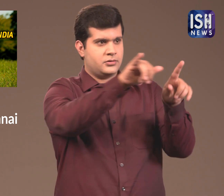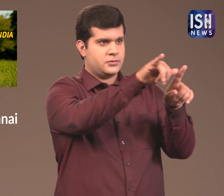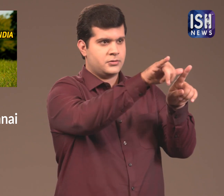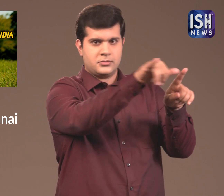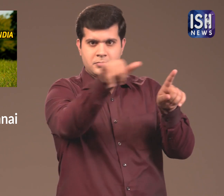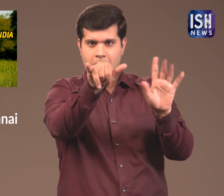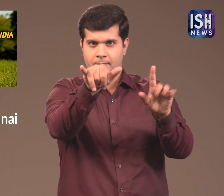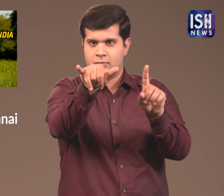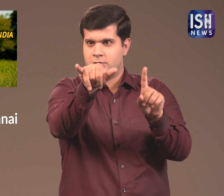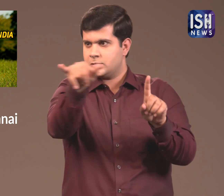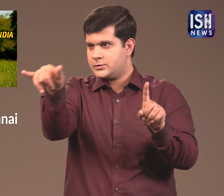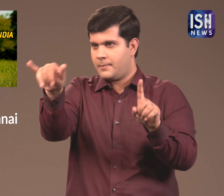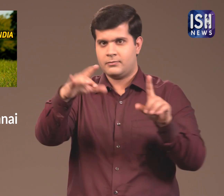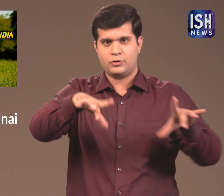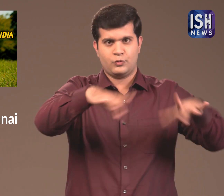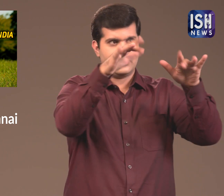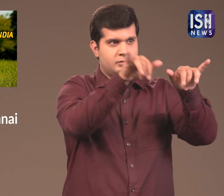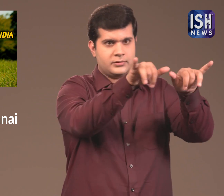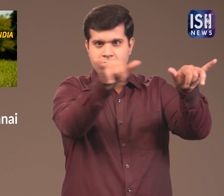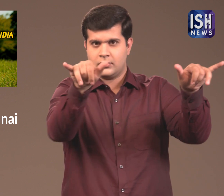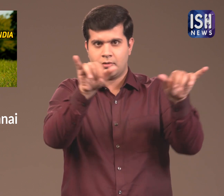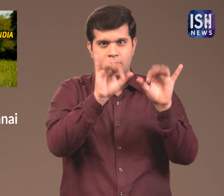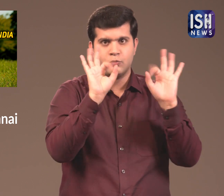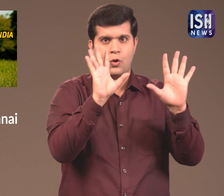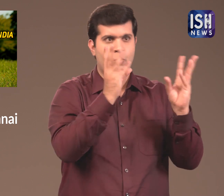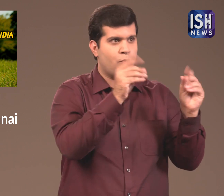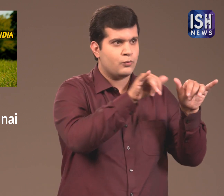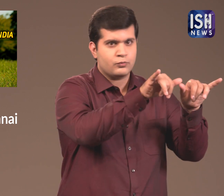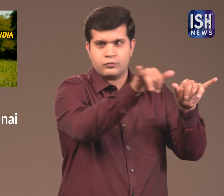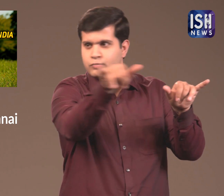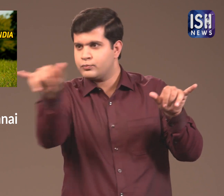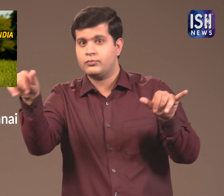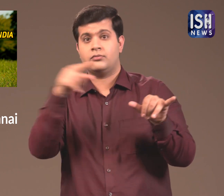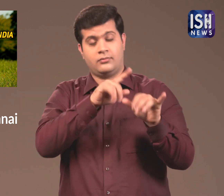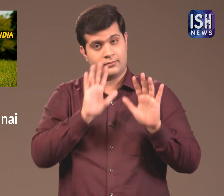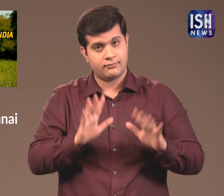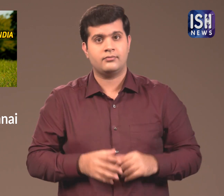This is to make sure, trees are equally distributed everywhere.